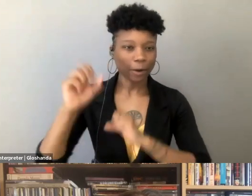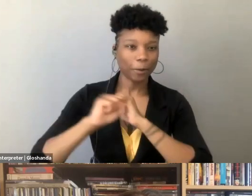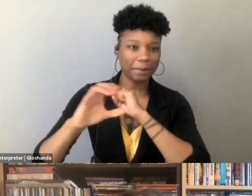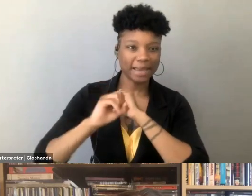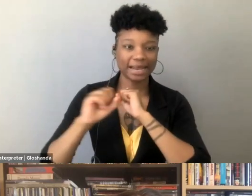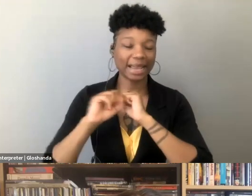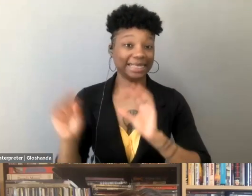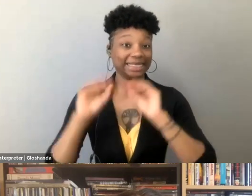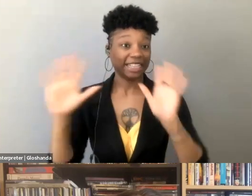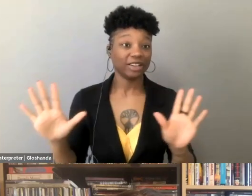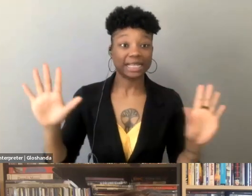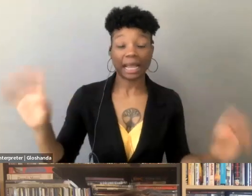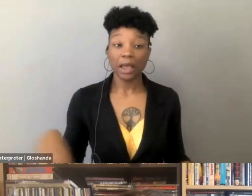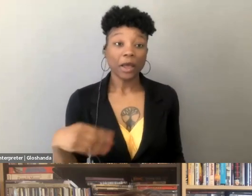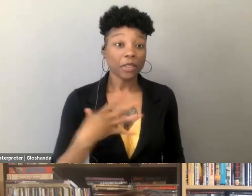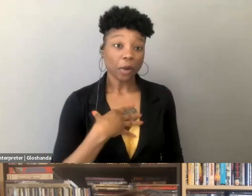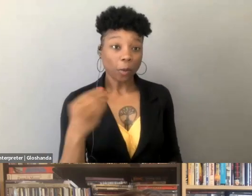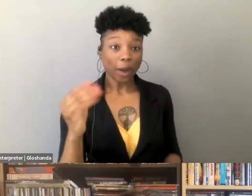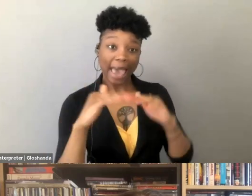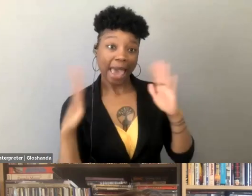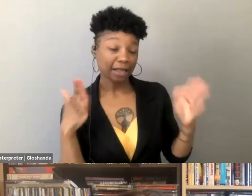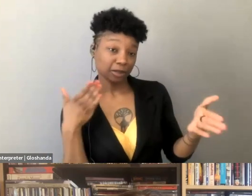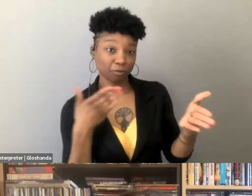it's like very much the White House versus you know,